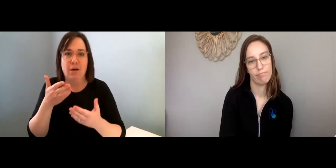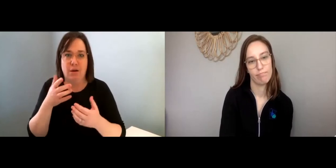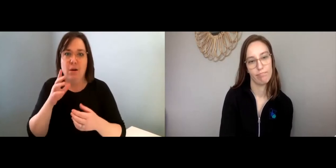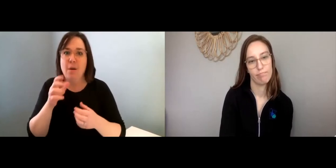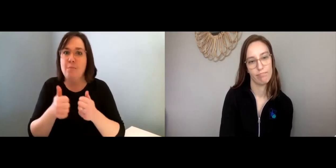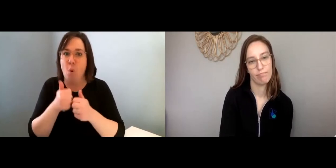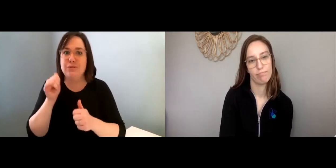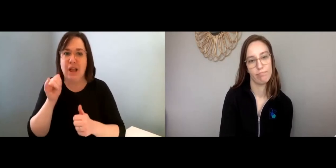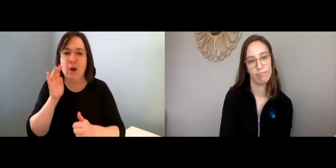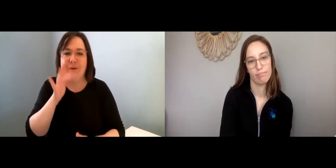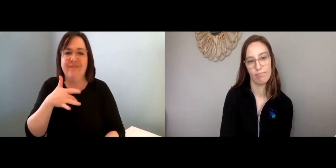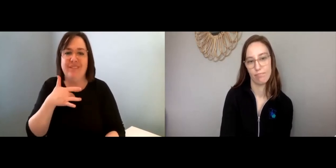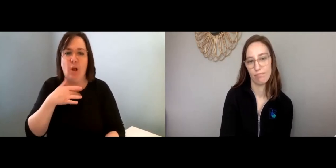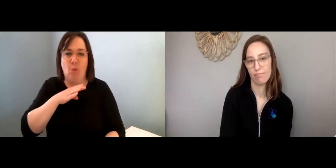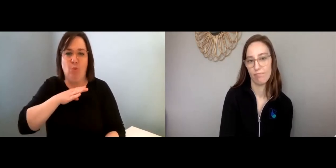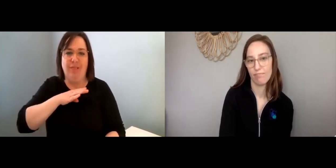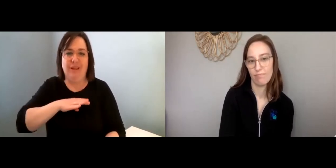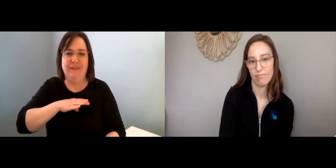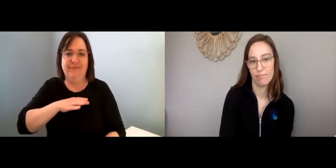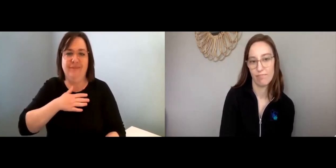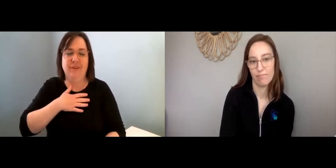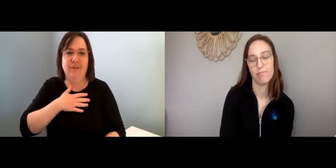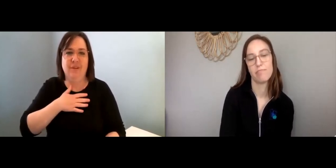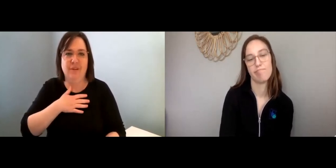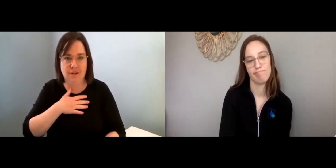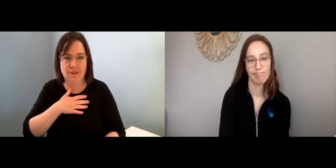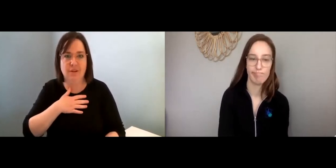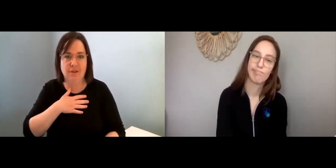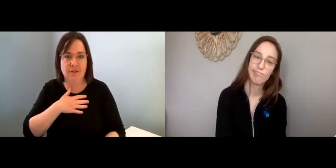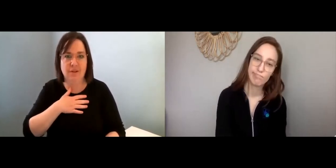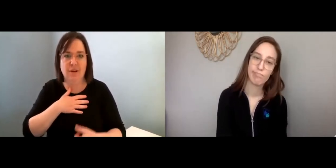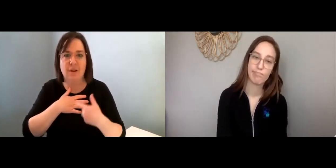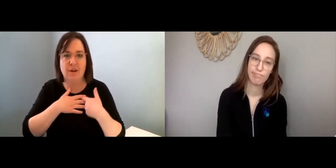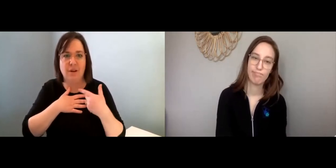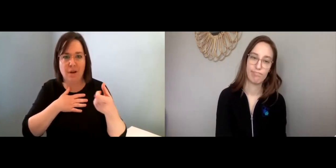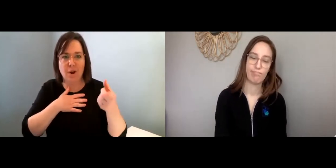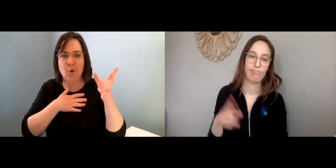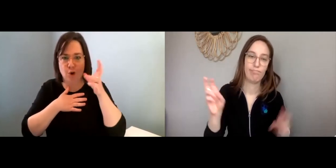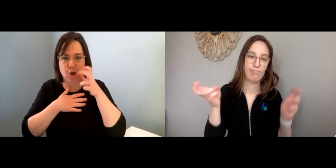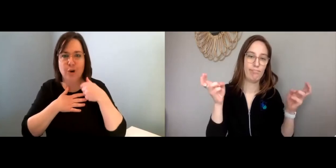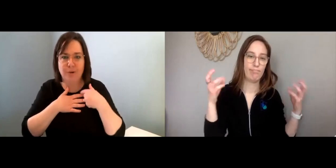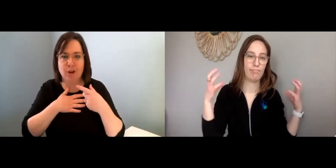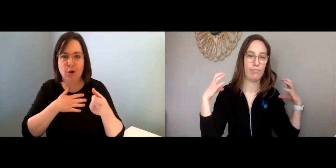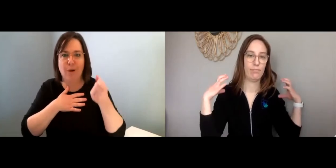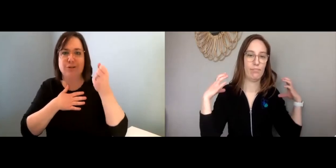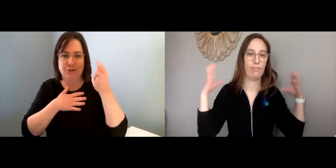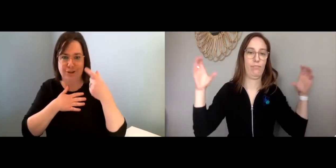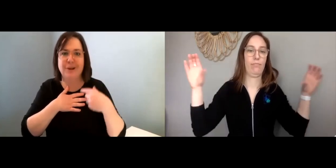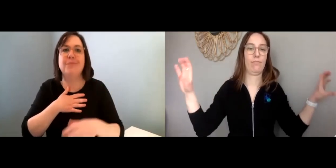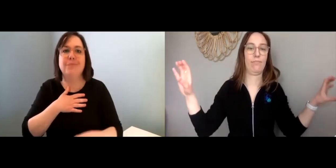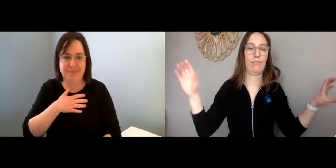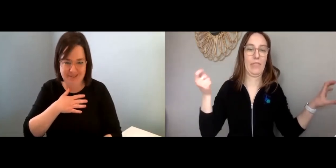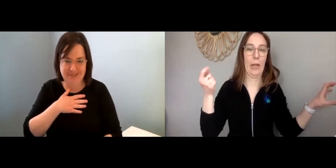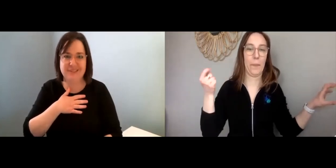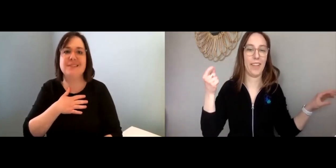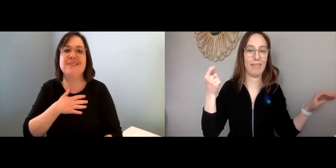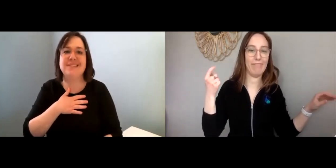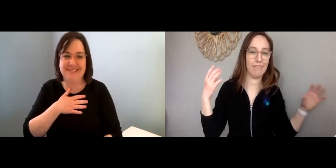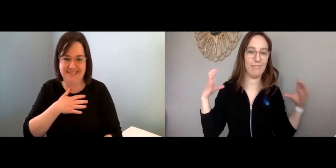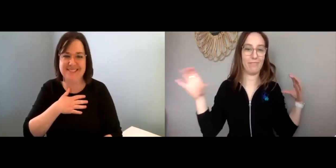And most likely, that will cause you to feel relief; just knowing that someone's heard and understood you.